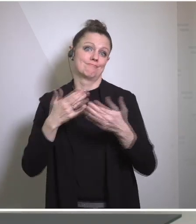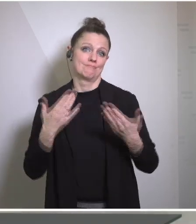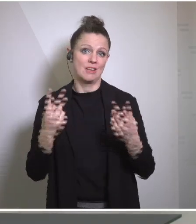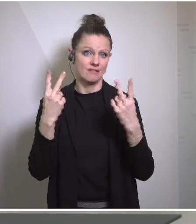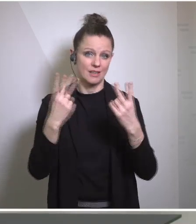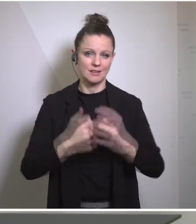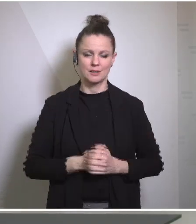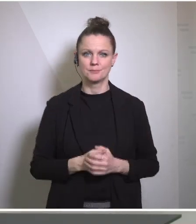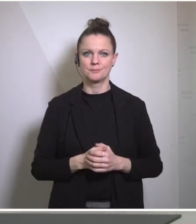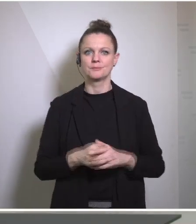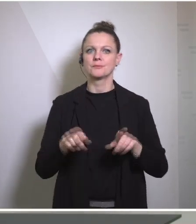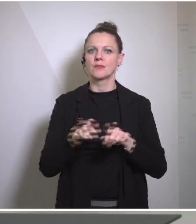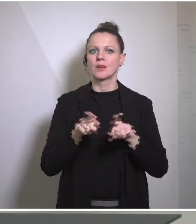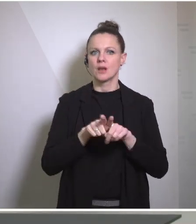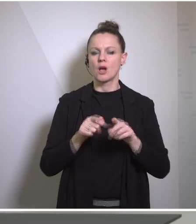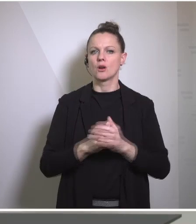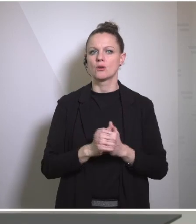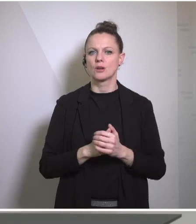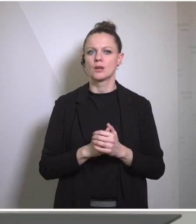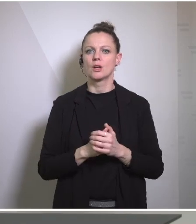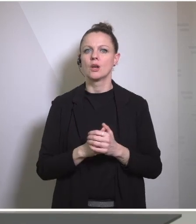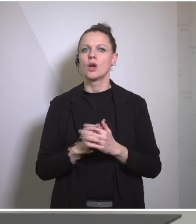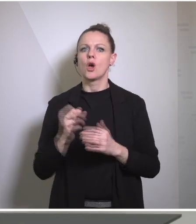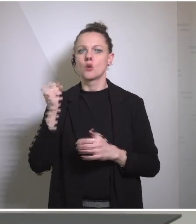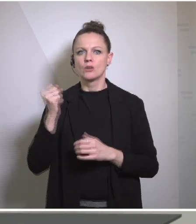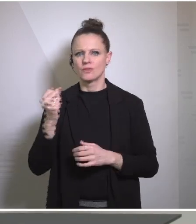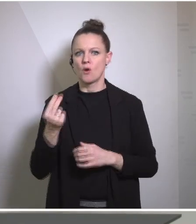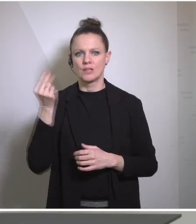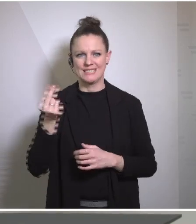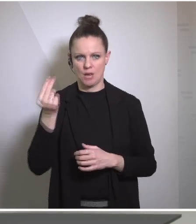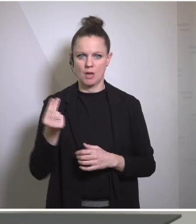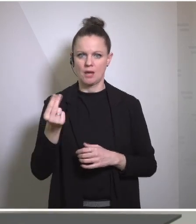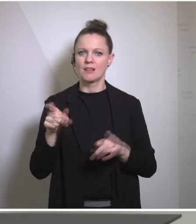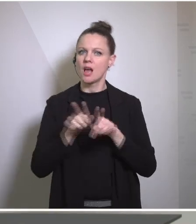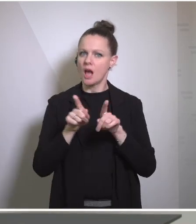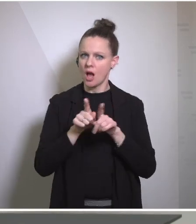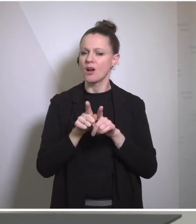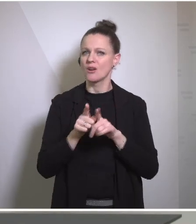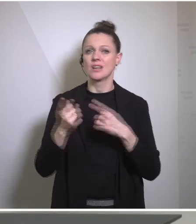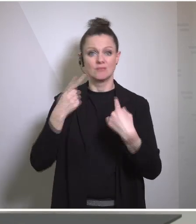support an improvement in relations between Kosovo and Serbia. There the EU facilitated dialogue is